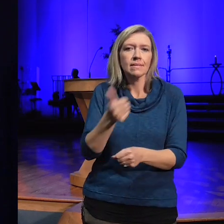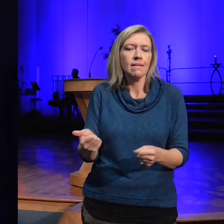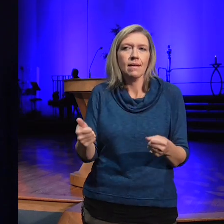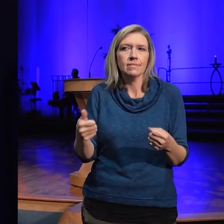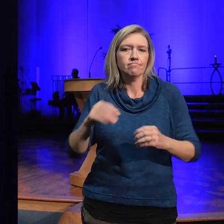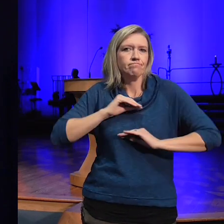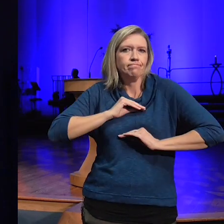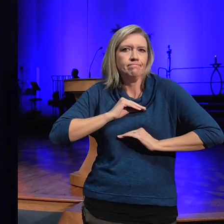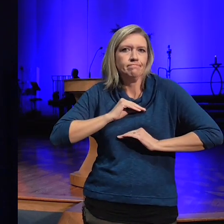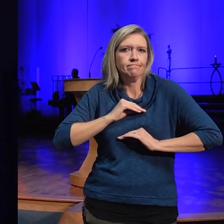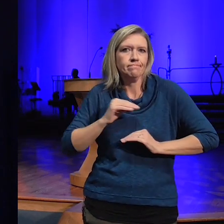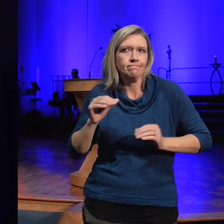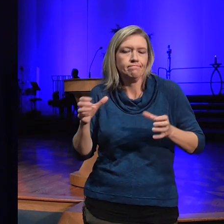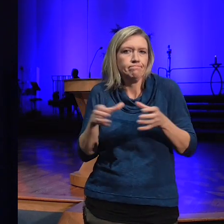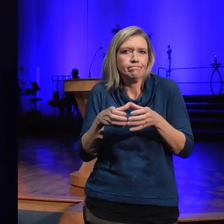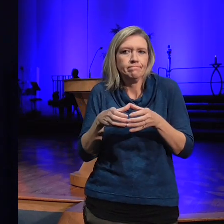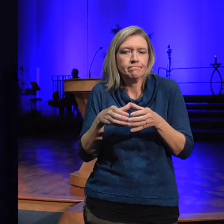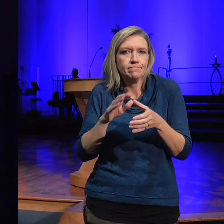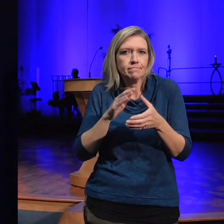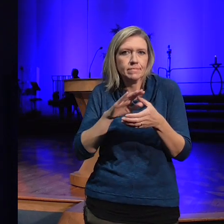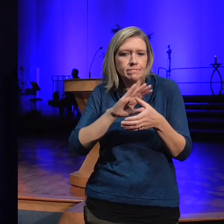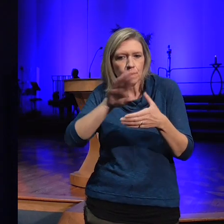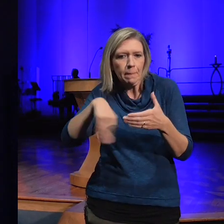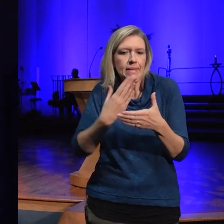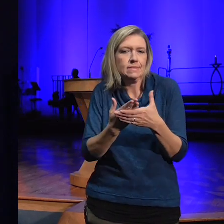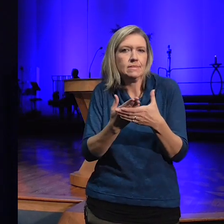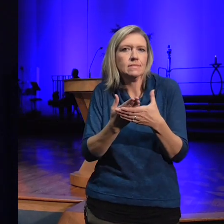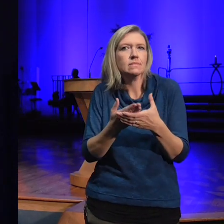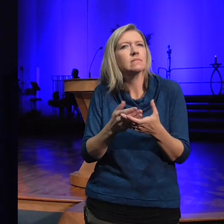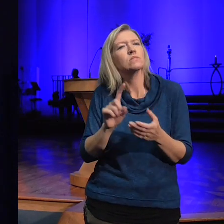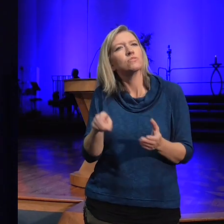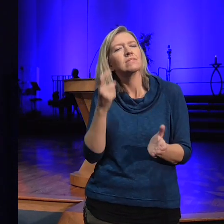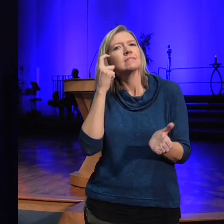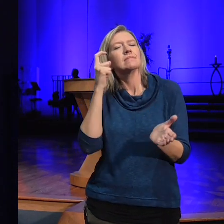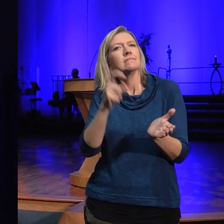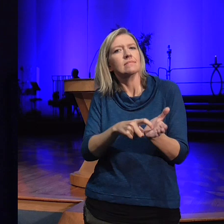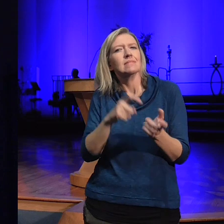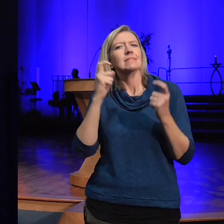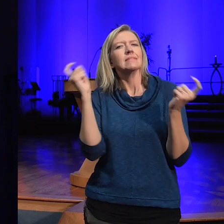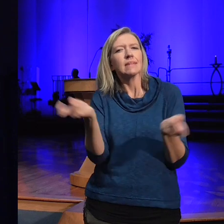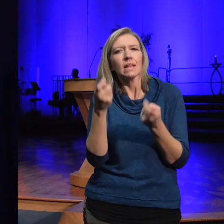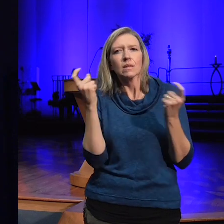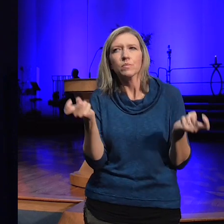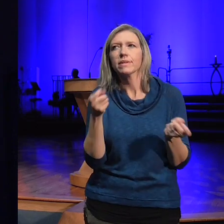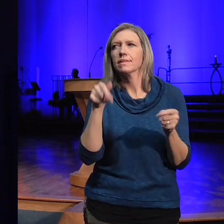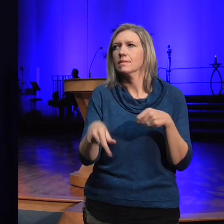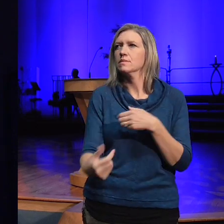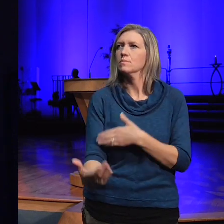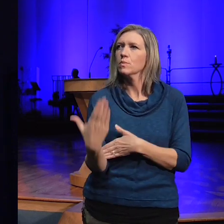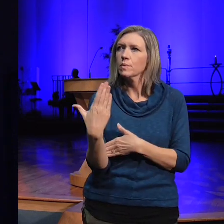I just celebrate that this morning celebrate all the beautiful lights in the sanctuary watching